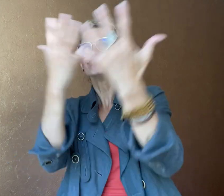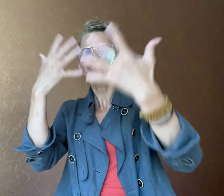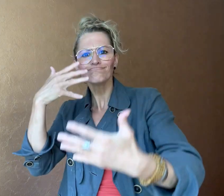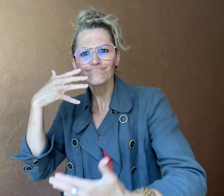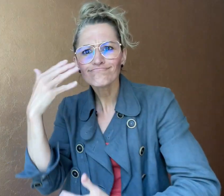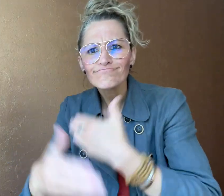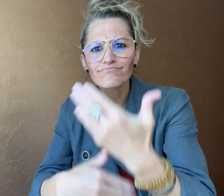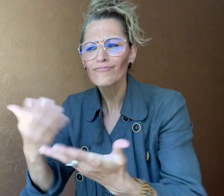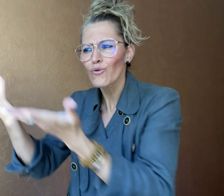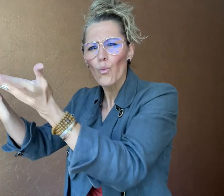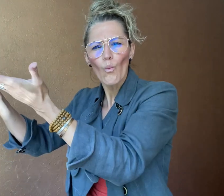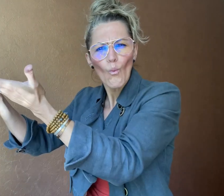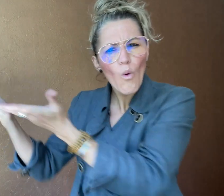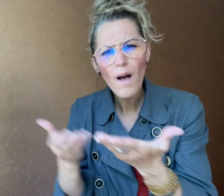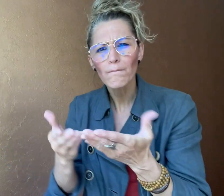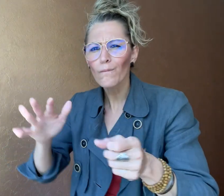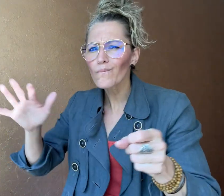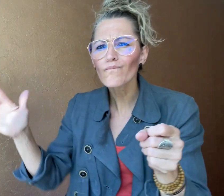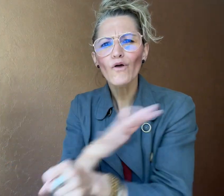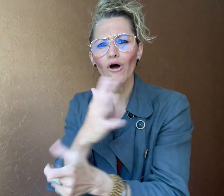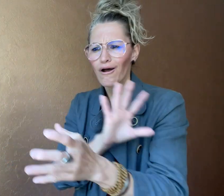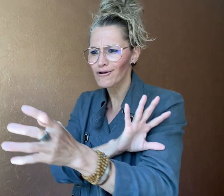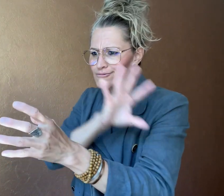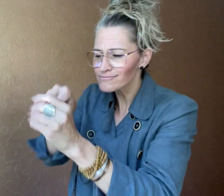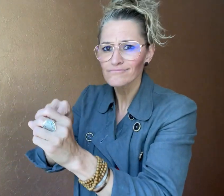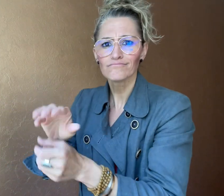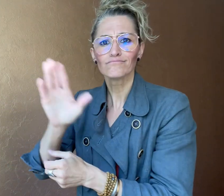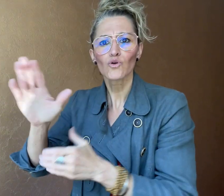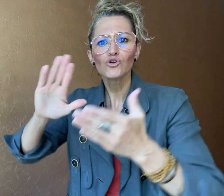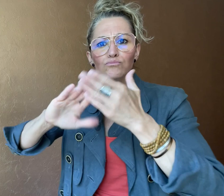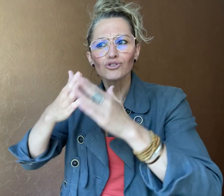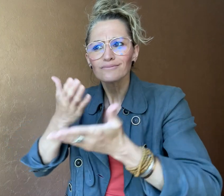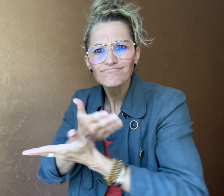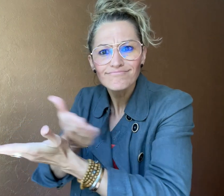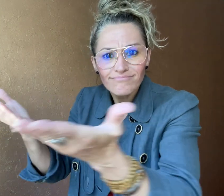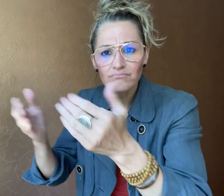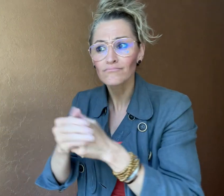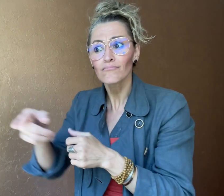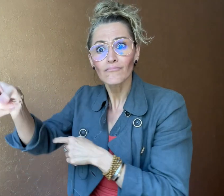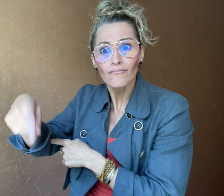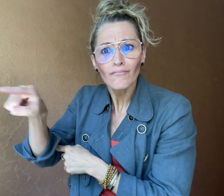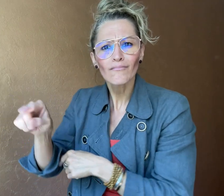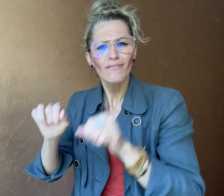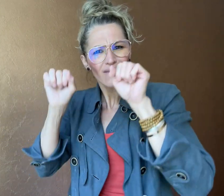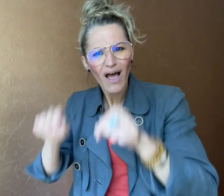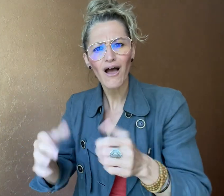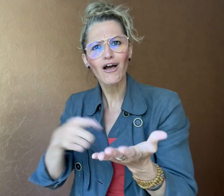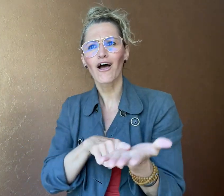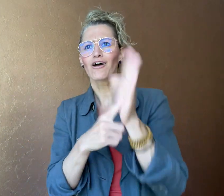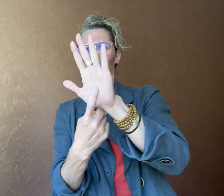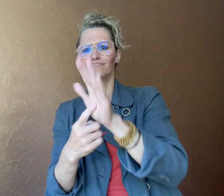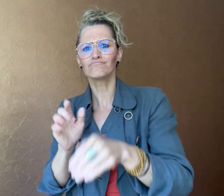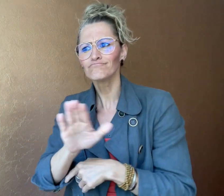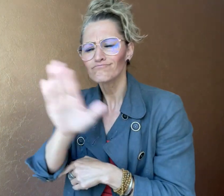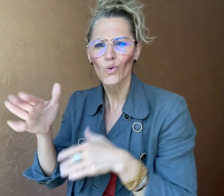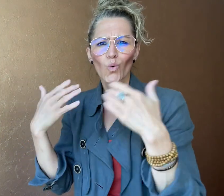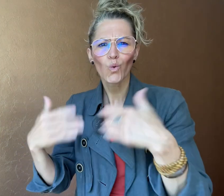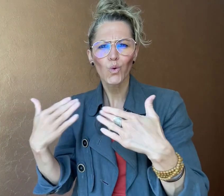participate and are completely welcome in their community,